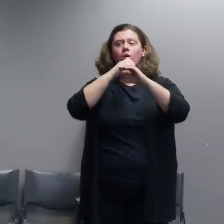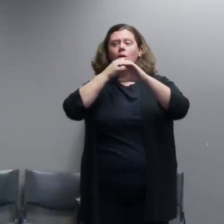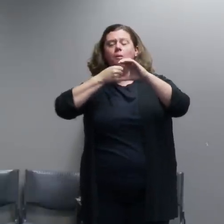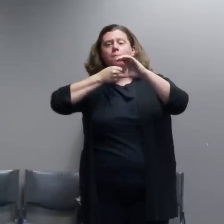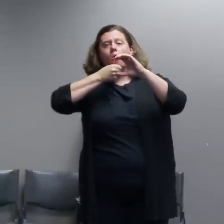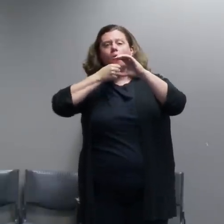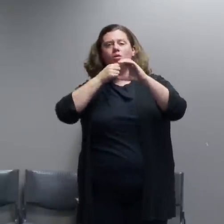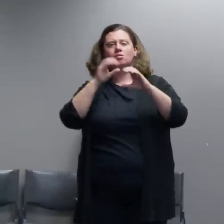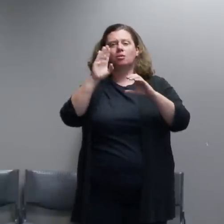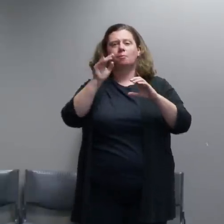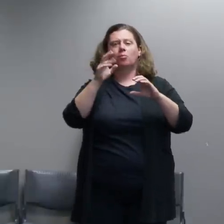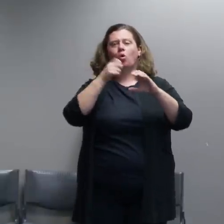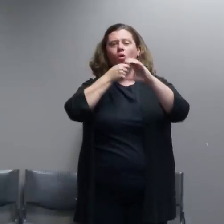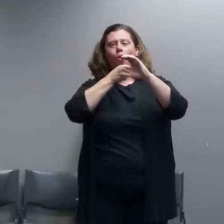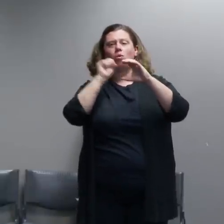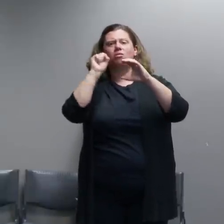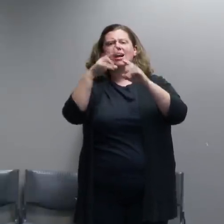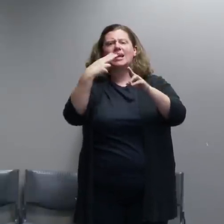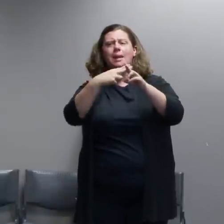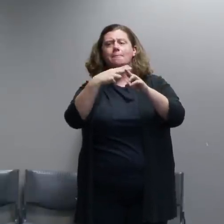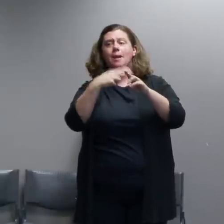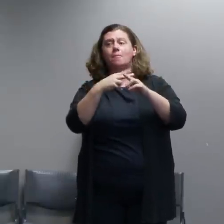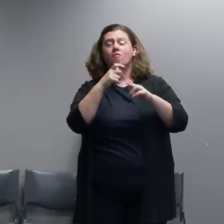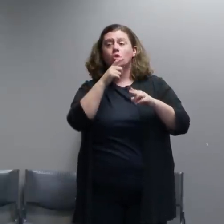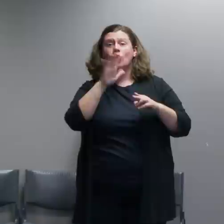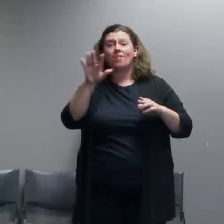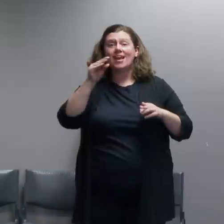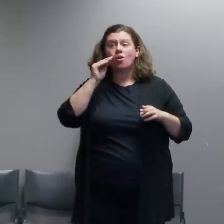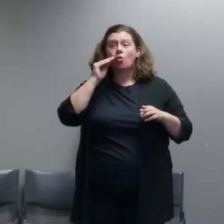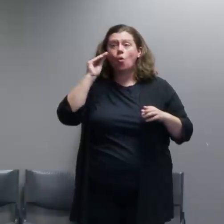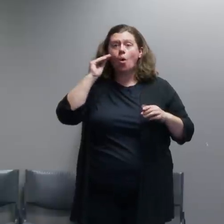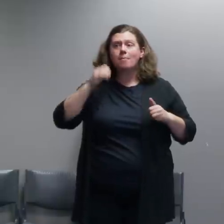at least what was purported to be home addresses of police officers. This is